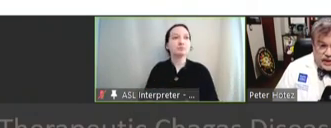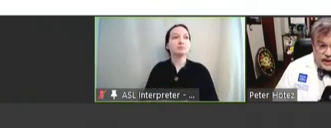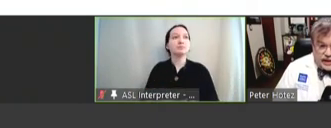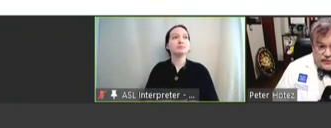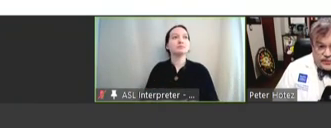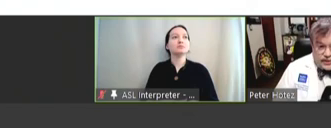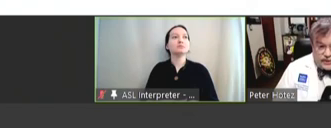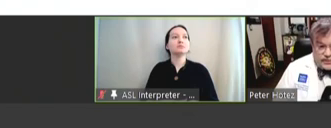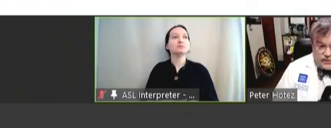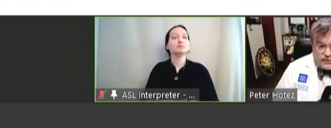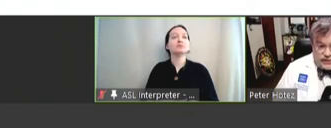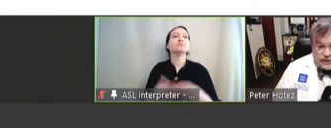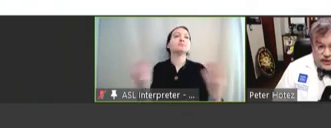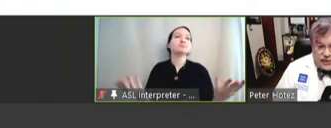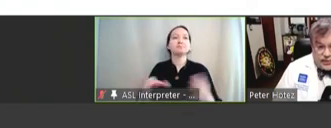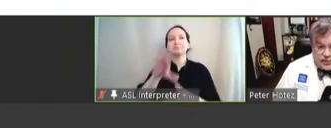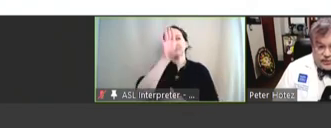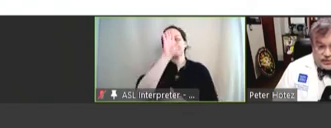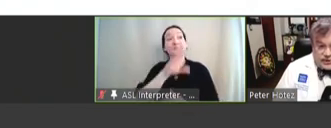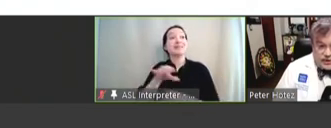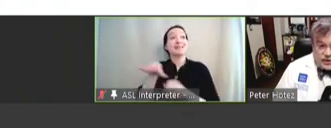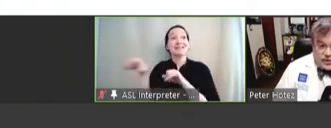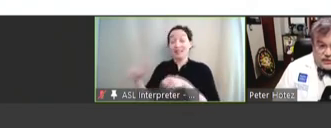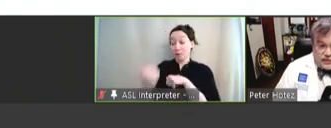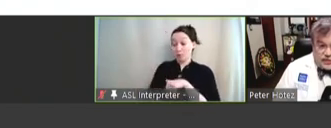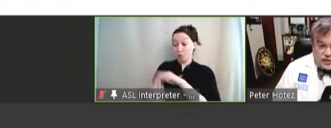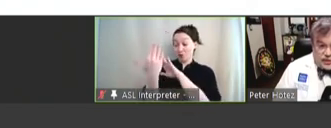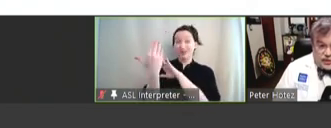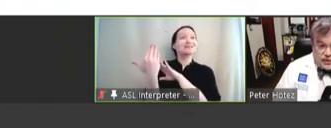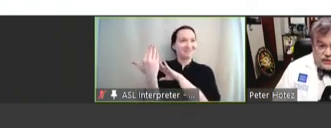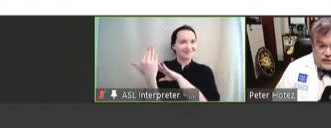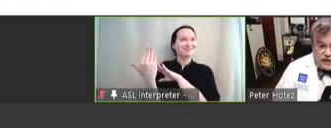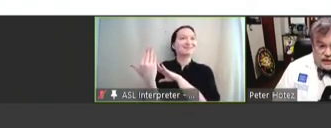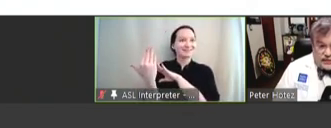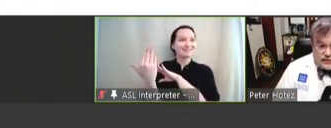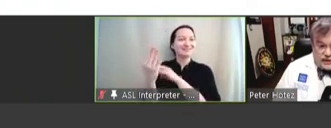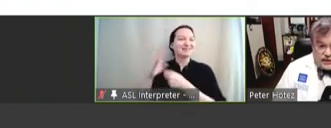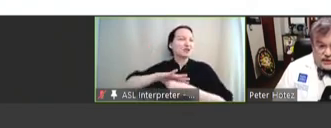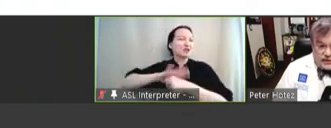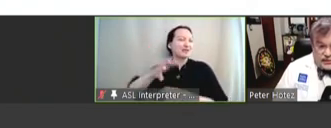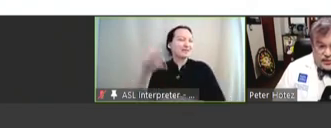And now, of course, we've used the same approach for COVID-19 vaccines. So,